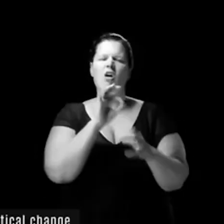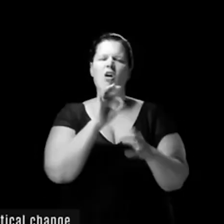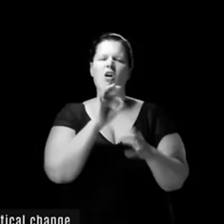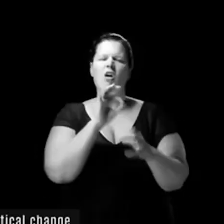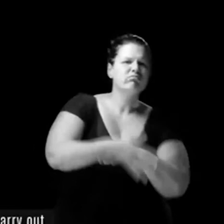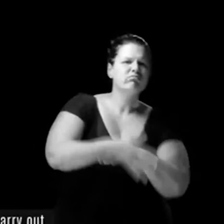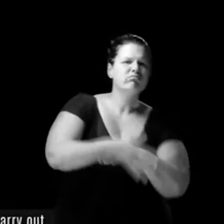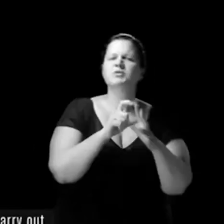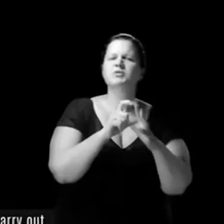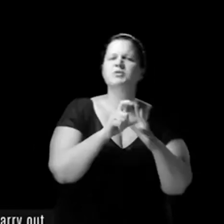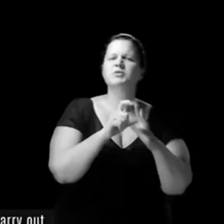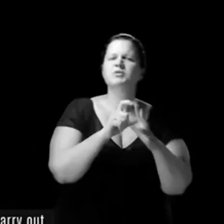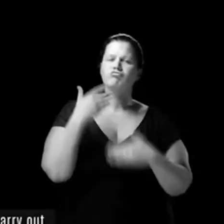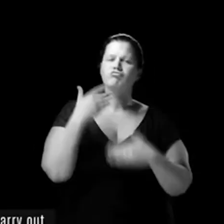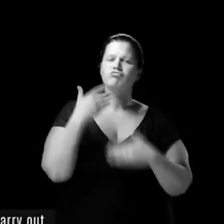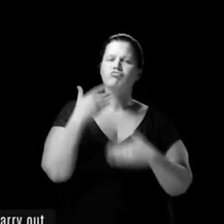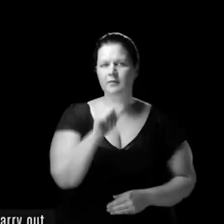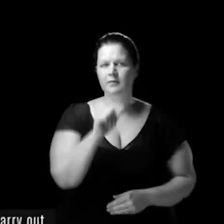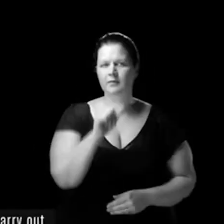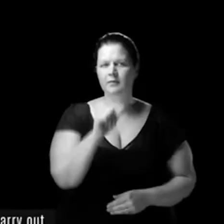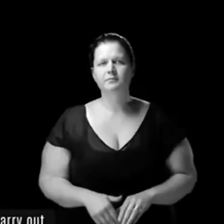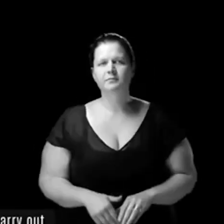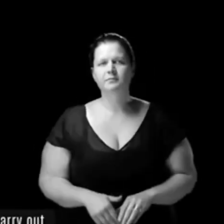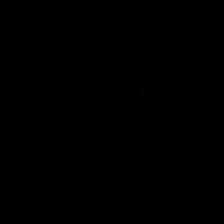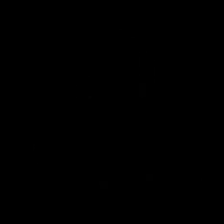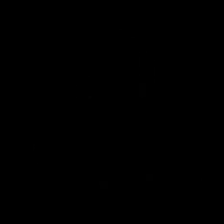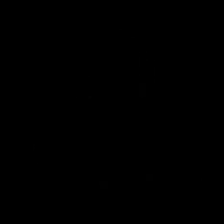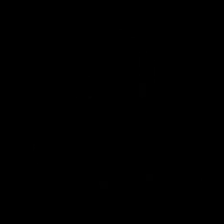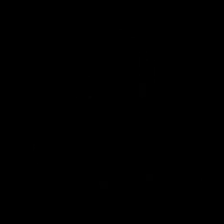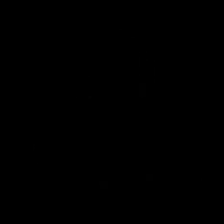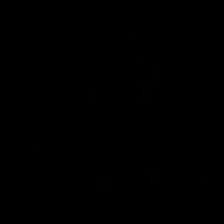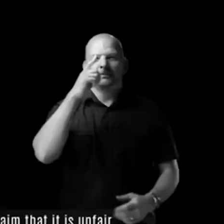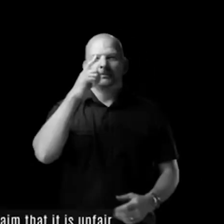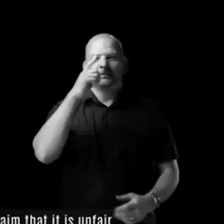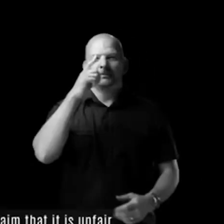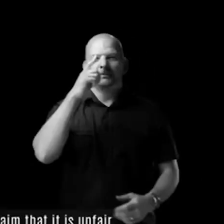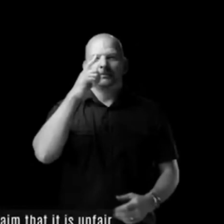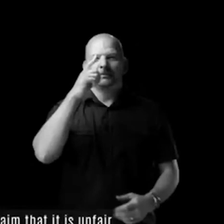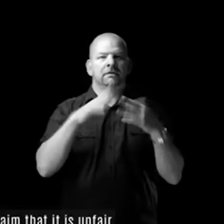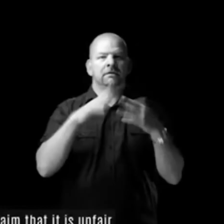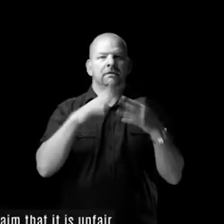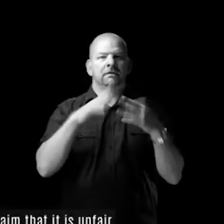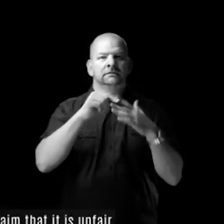The extra assistance or practical change cannot be too hard to carry out people without disability cannot claim that it is unfair for